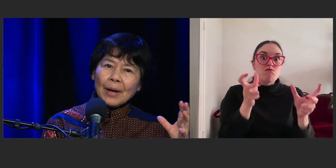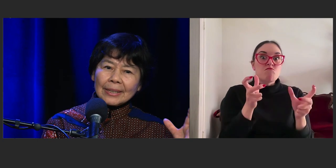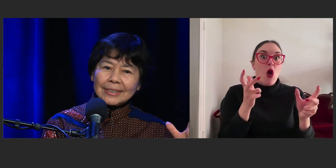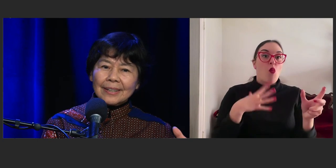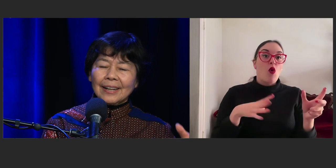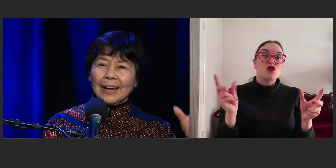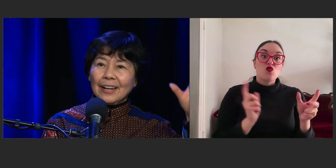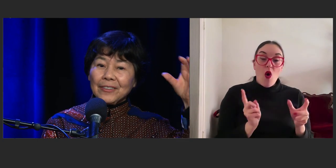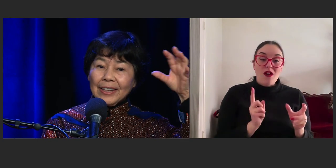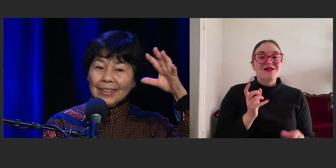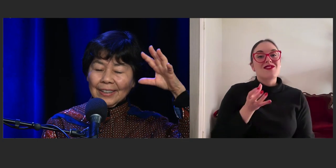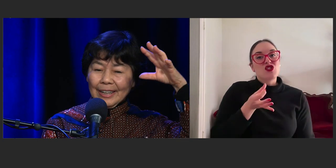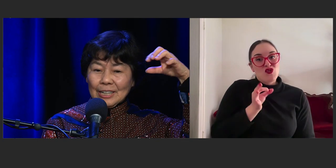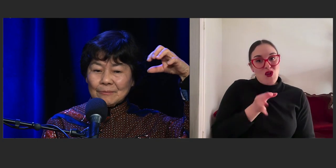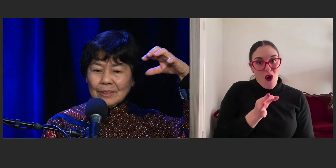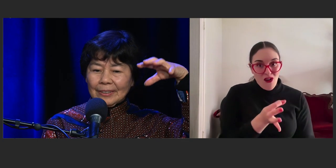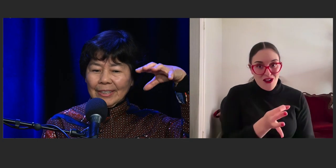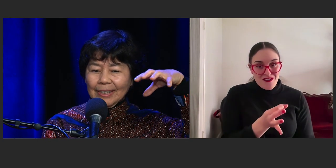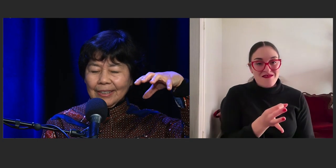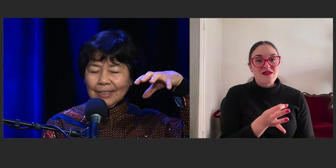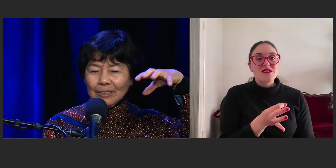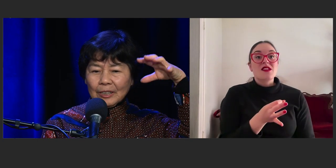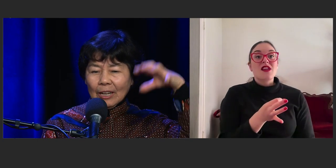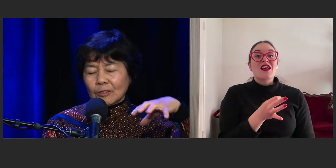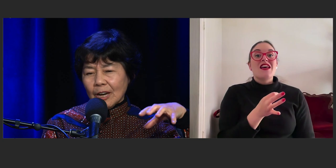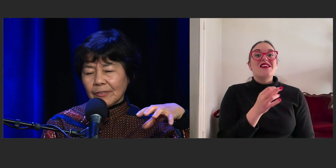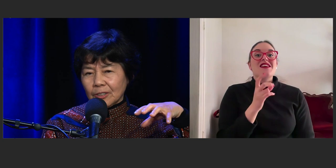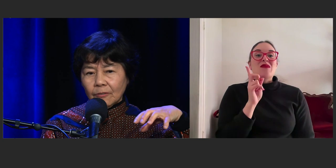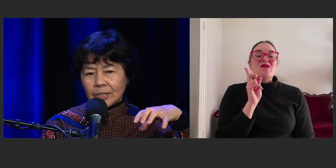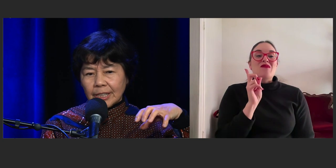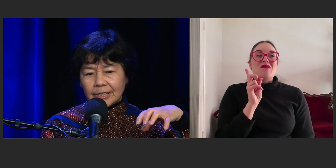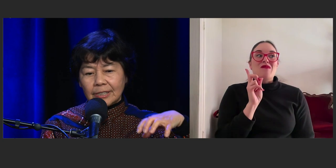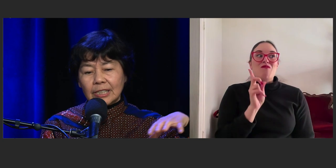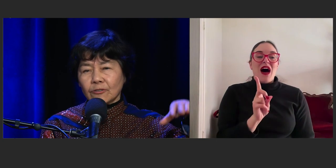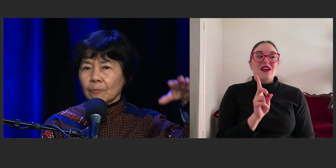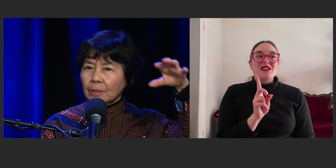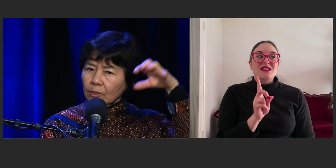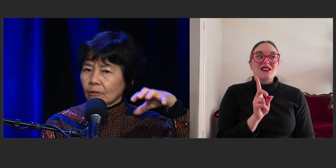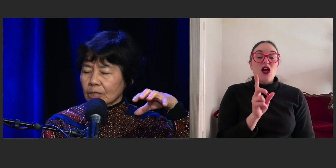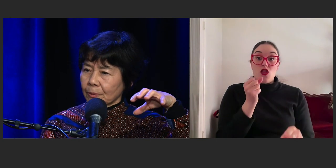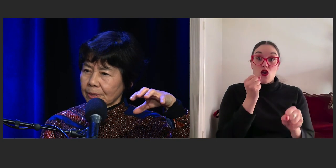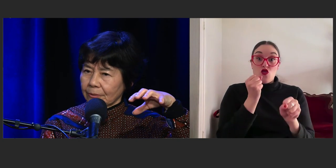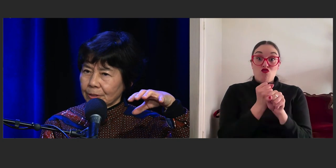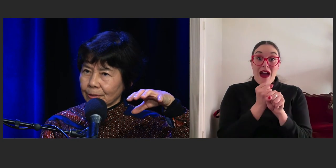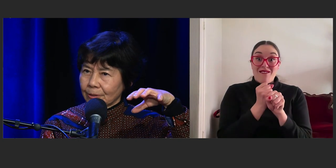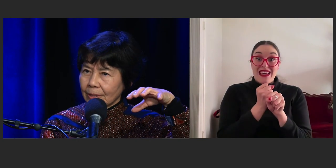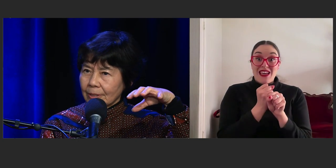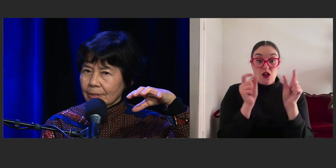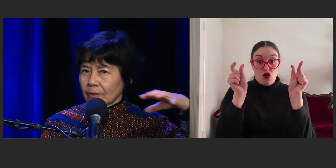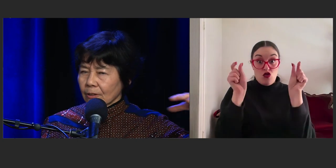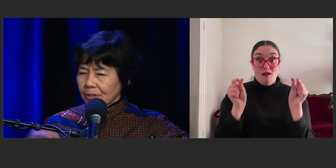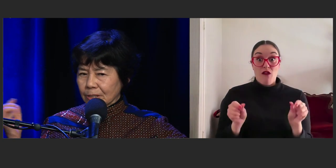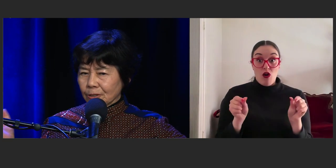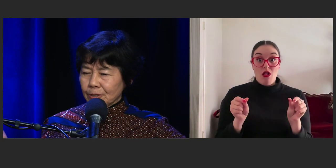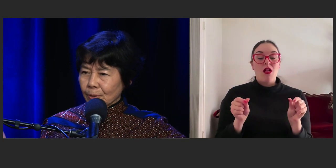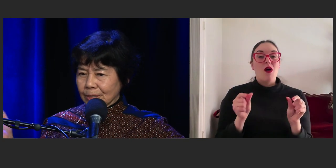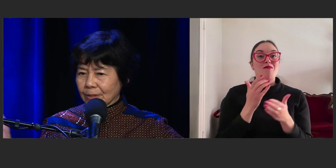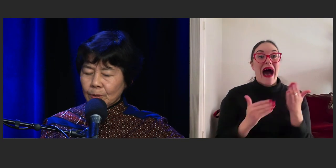But the graphic novel section is from the dog's point of view. So, I've got these two points of view,